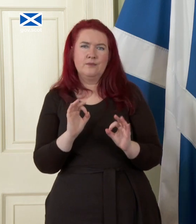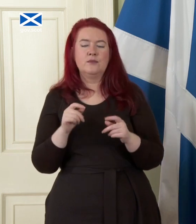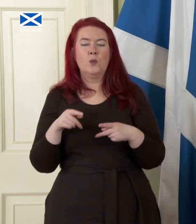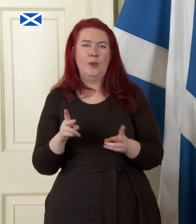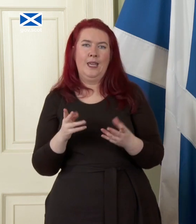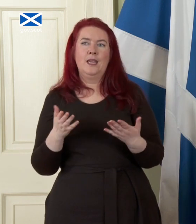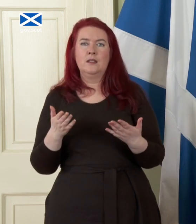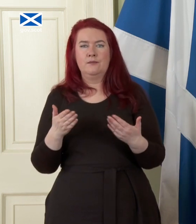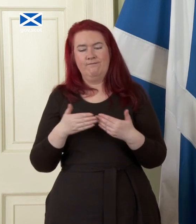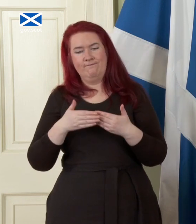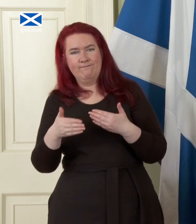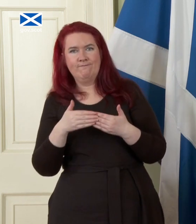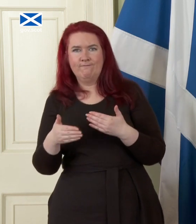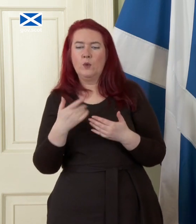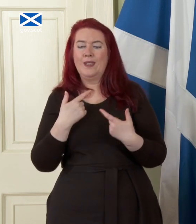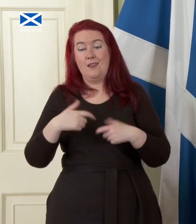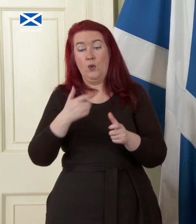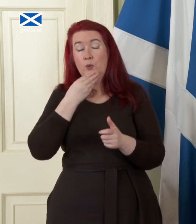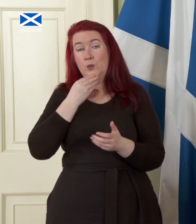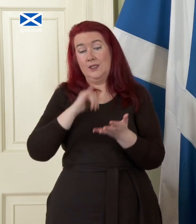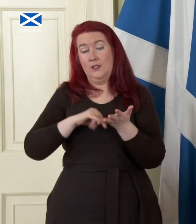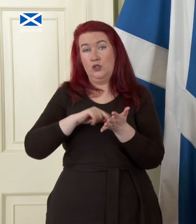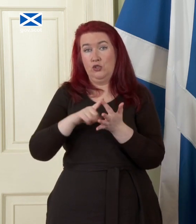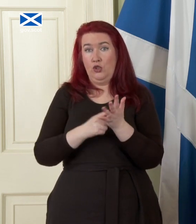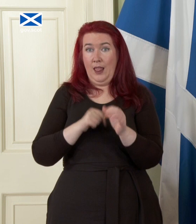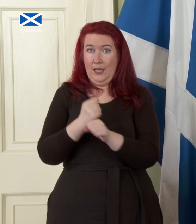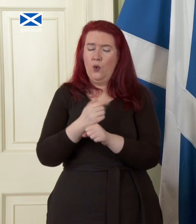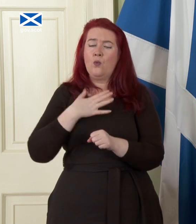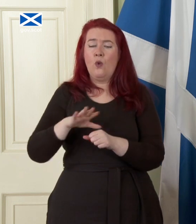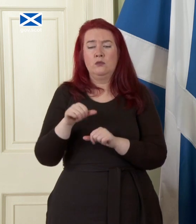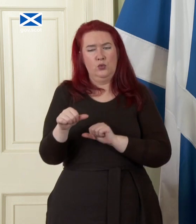period when we continue to use Sterling we would want that period to be as short as practicable so